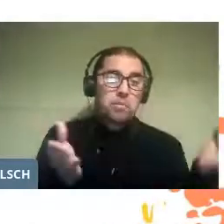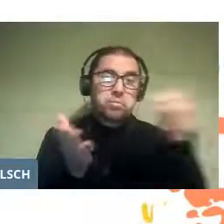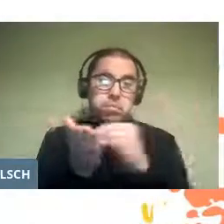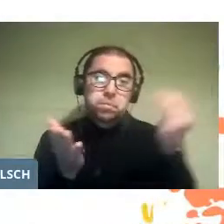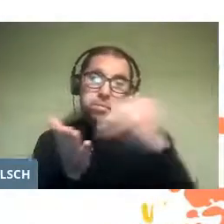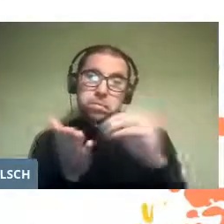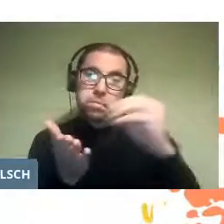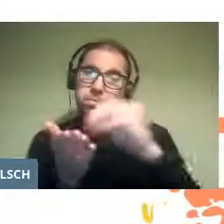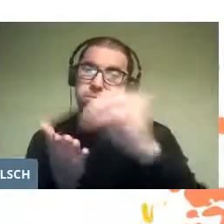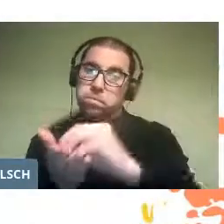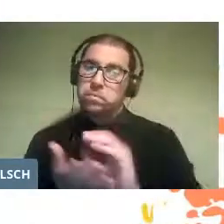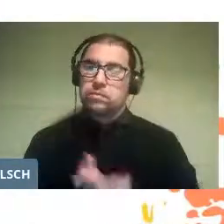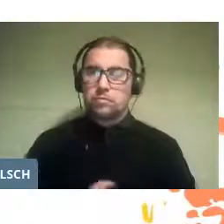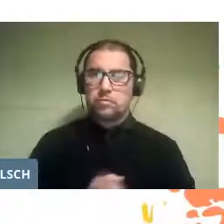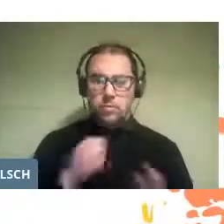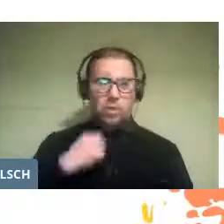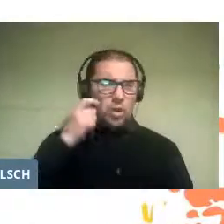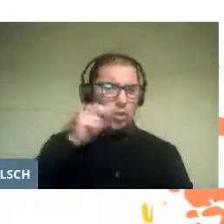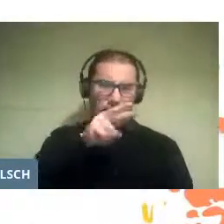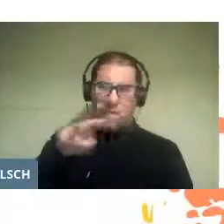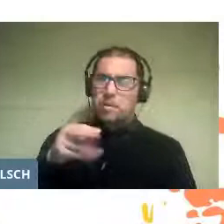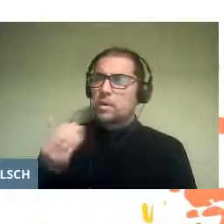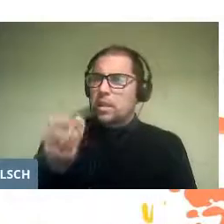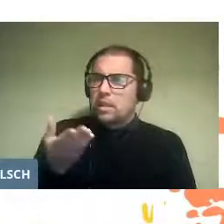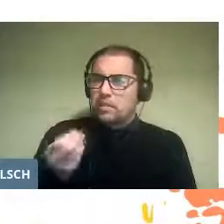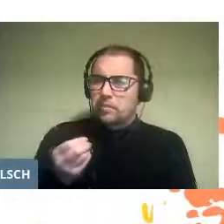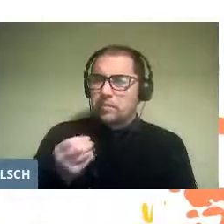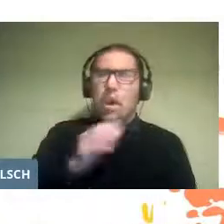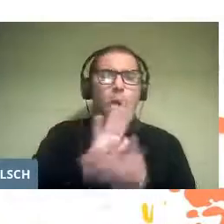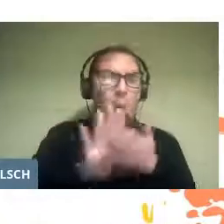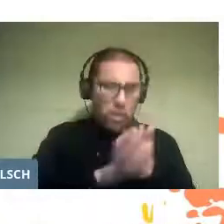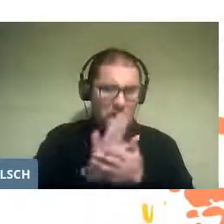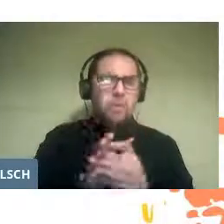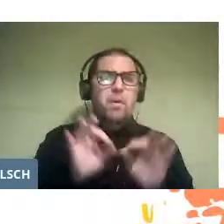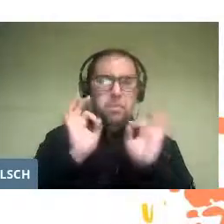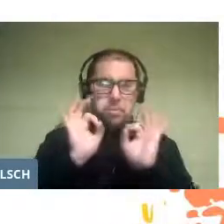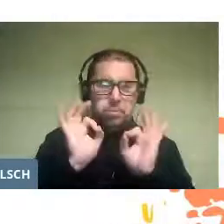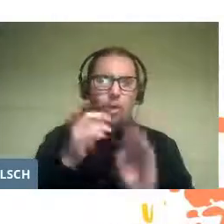It seems to me that what we have just seen is an example of excellence for two reasons: